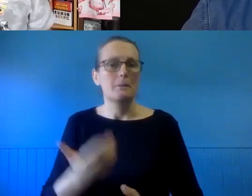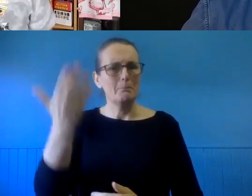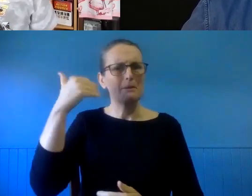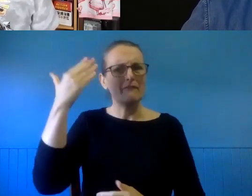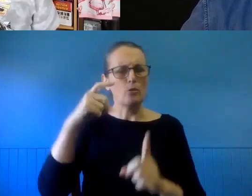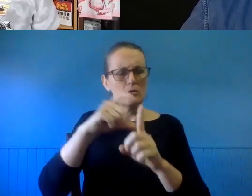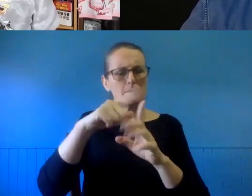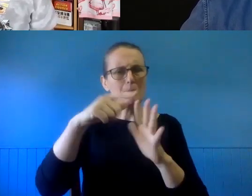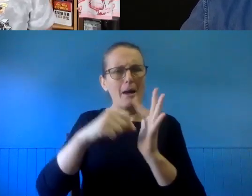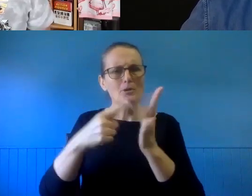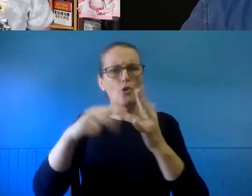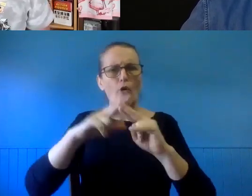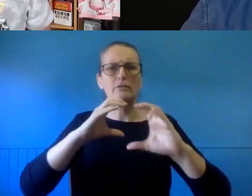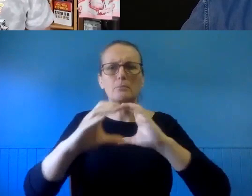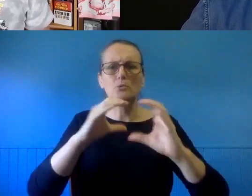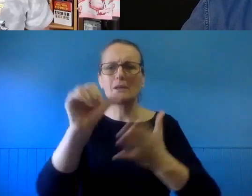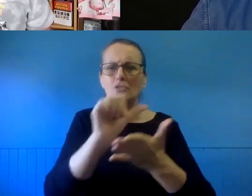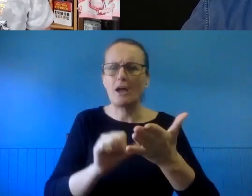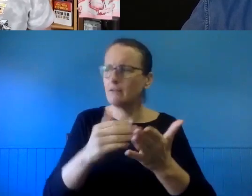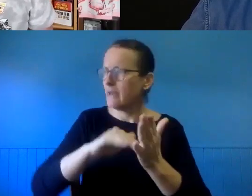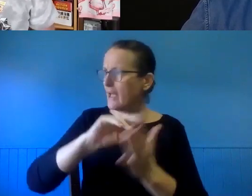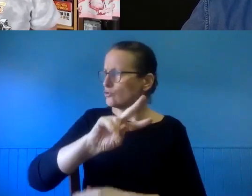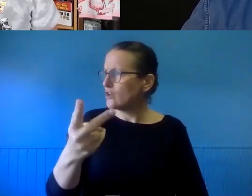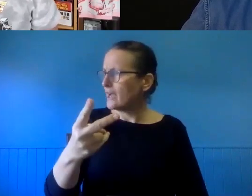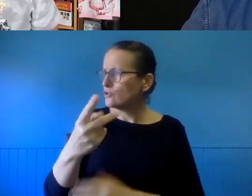Department of Communications and the Arts - now regional and investment -